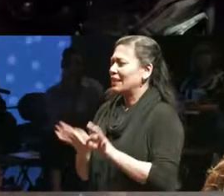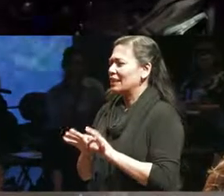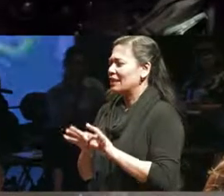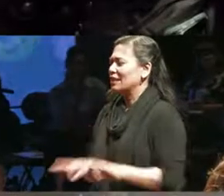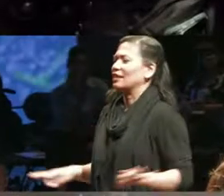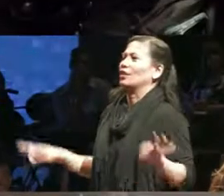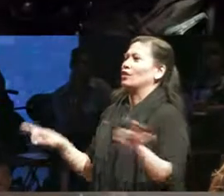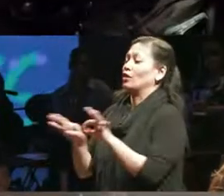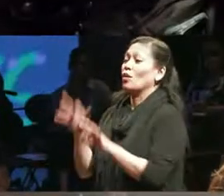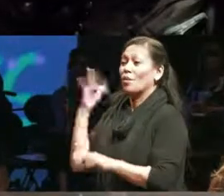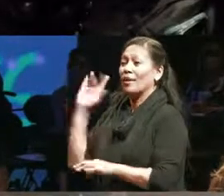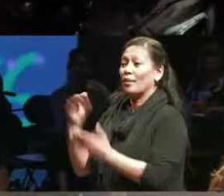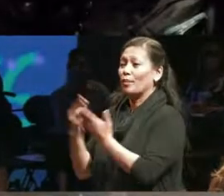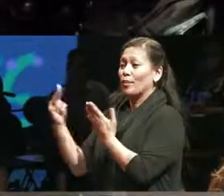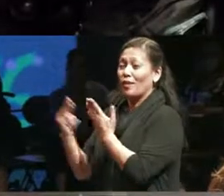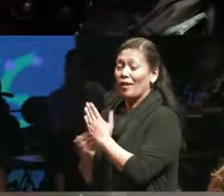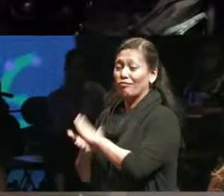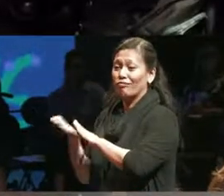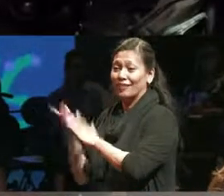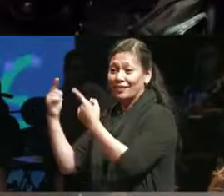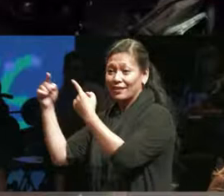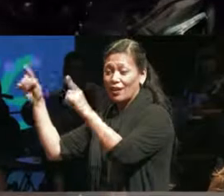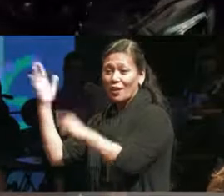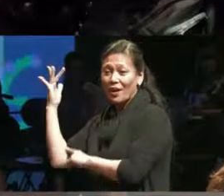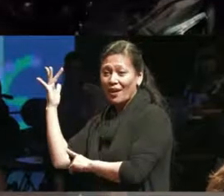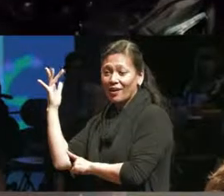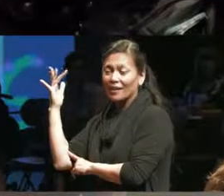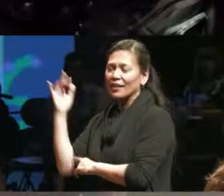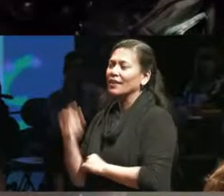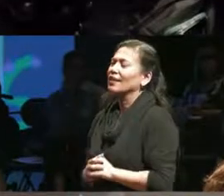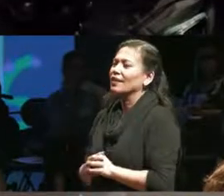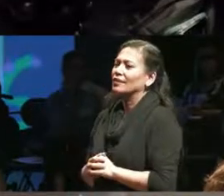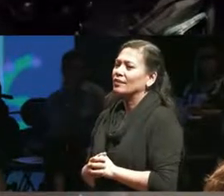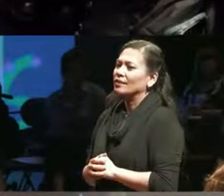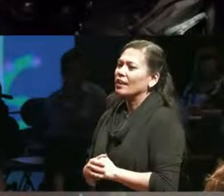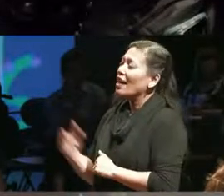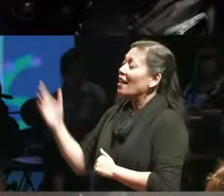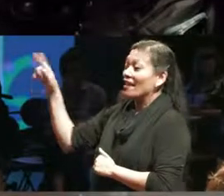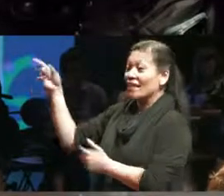this program is that the funding does not go to the company who wants to